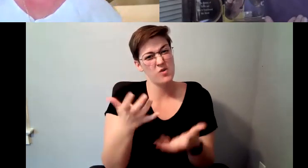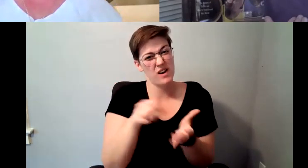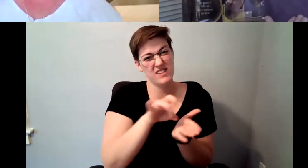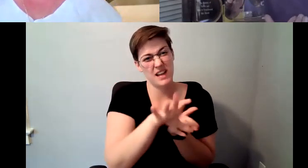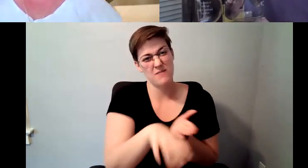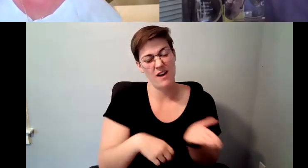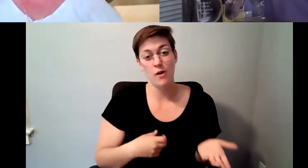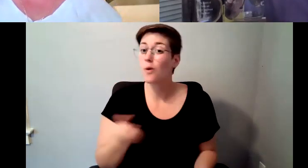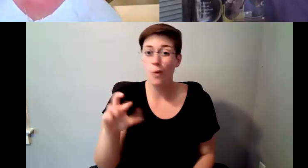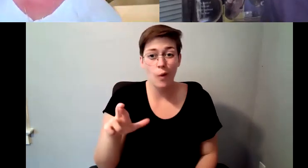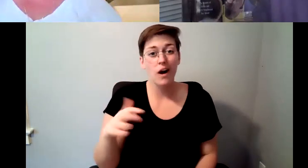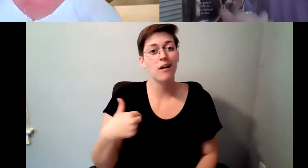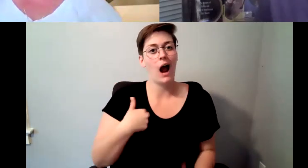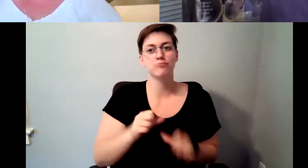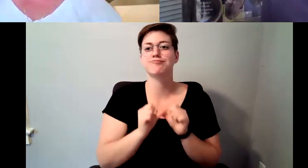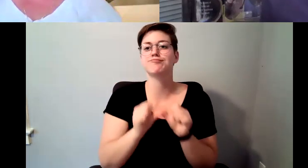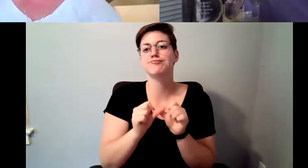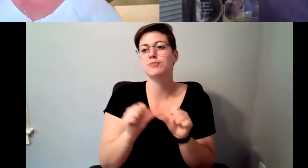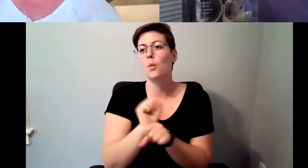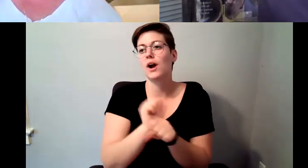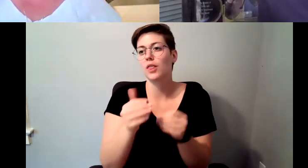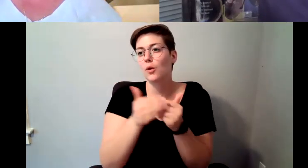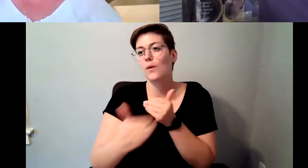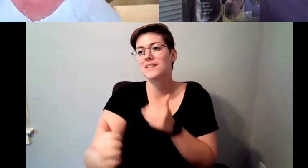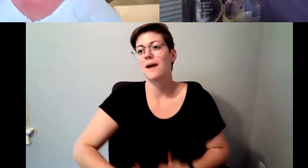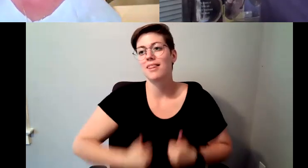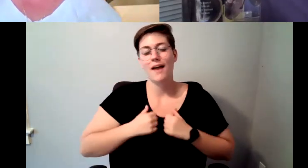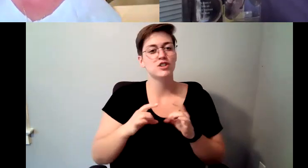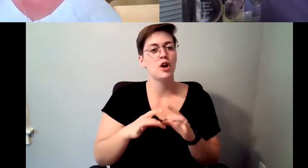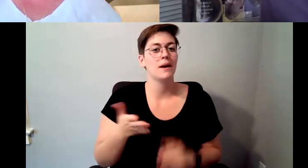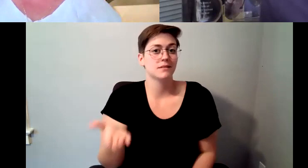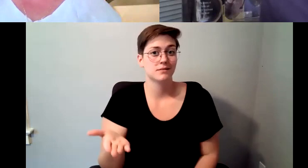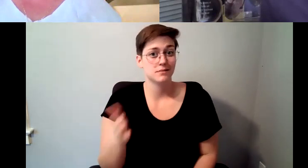D. Major Cohen: At Starbucks my working life and and because I I.